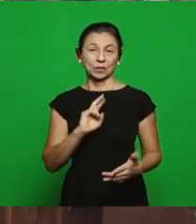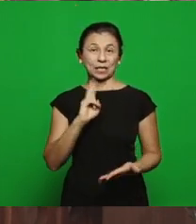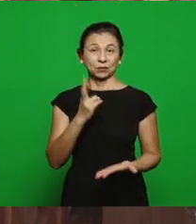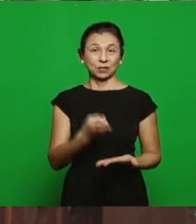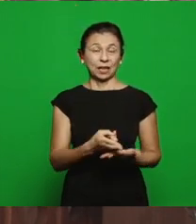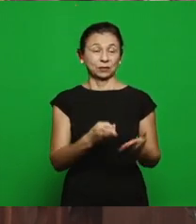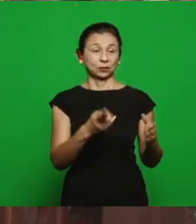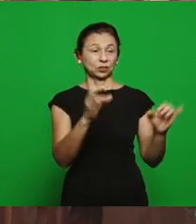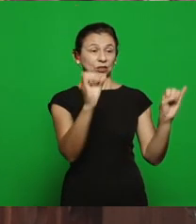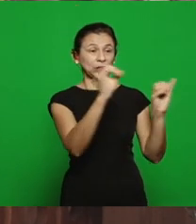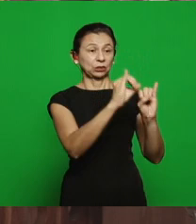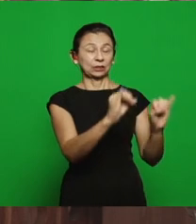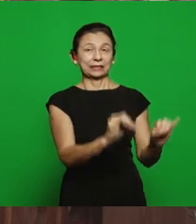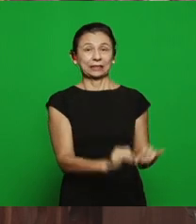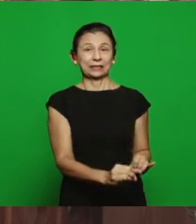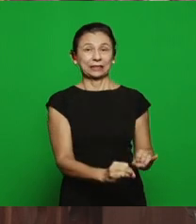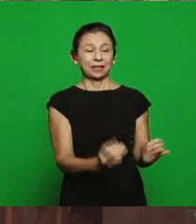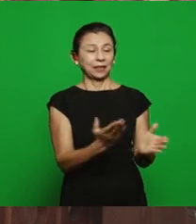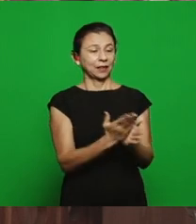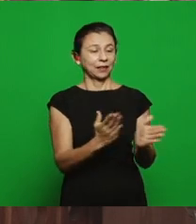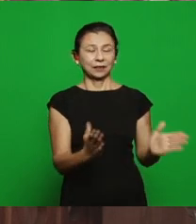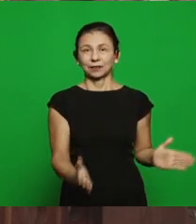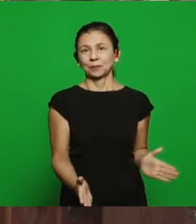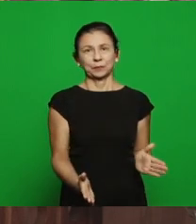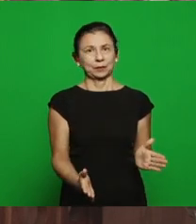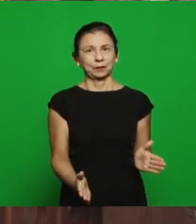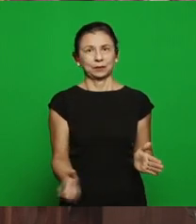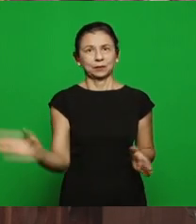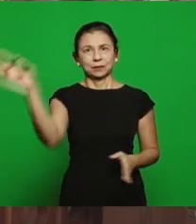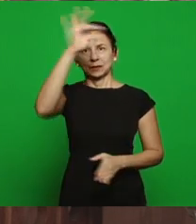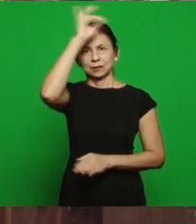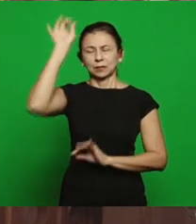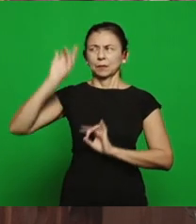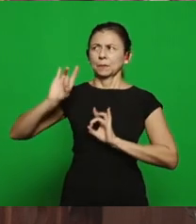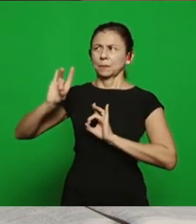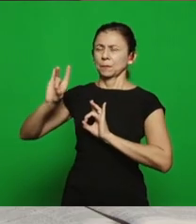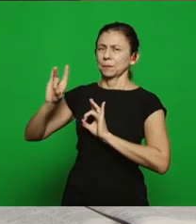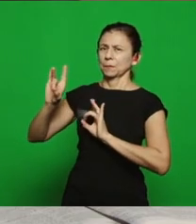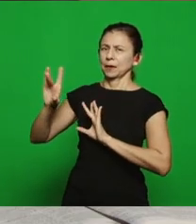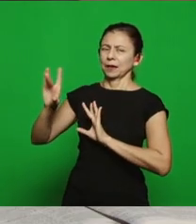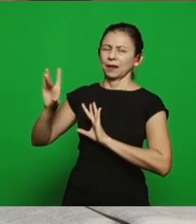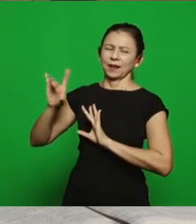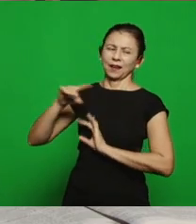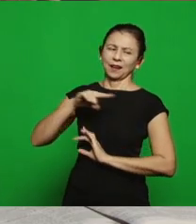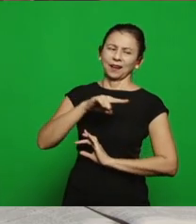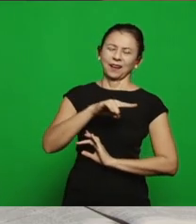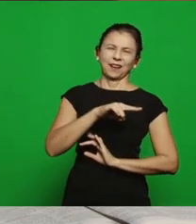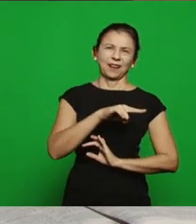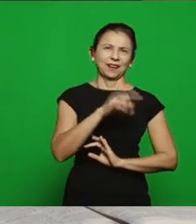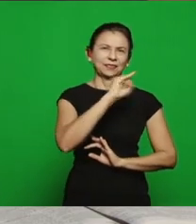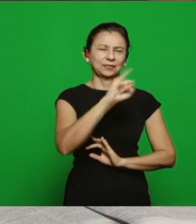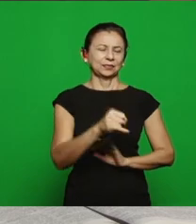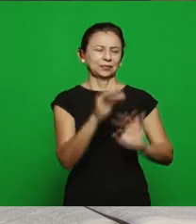because they abandoned the Holy Spirit and took the spirit of Jezebel, simply this, is this